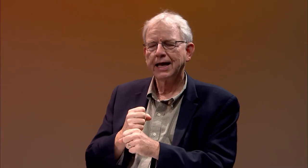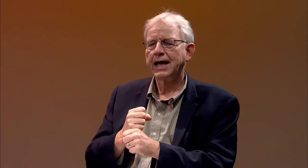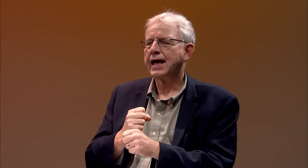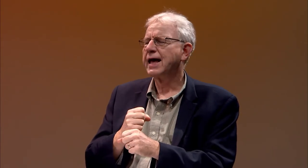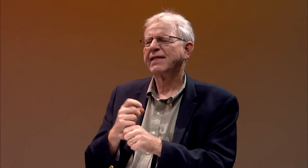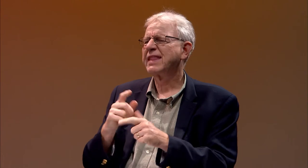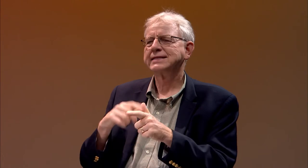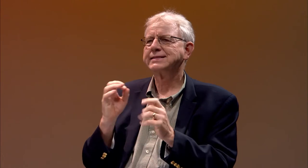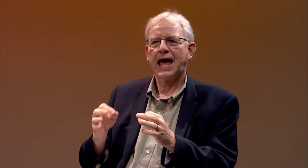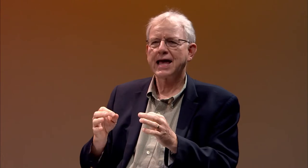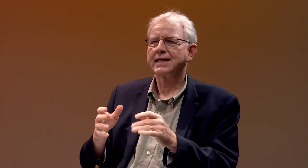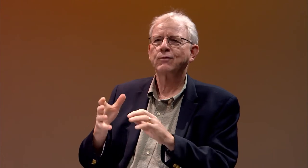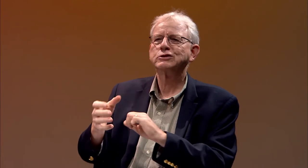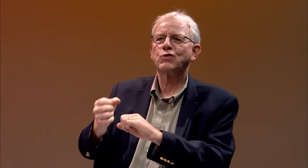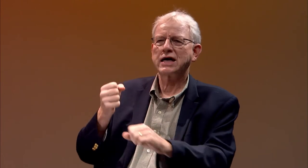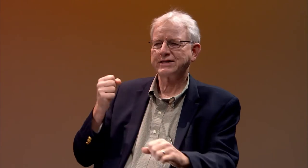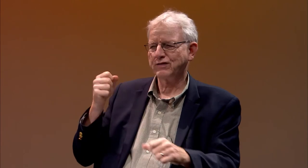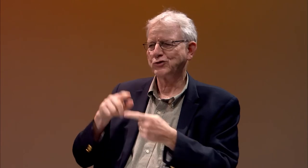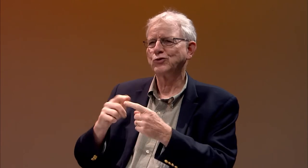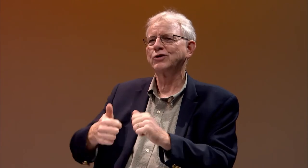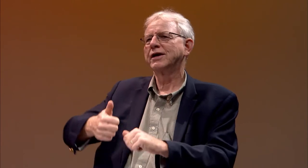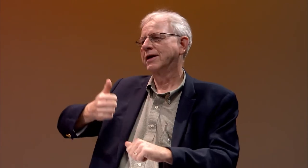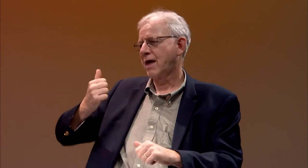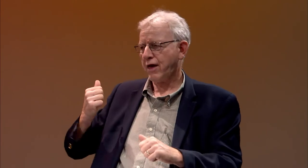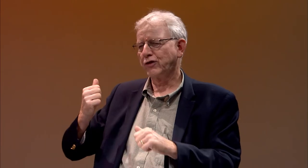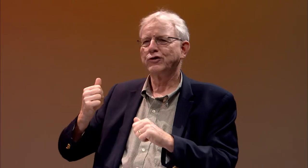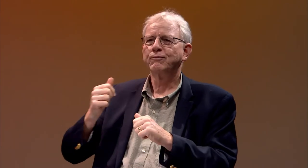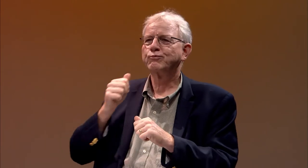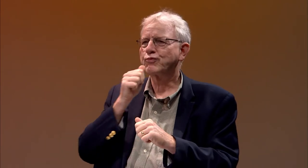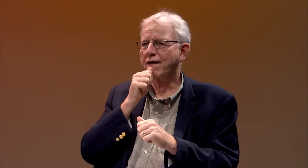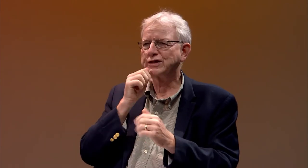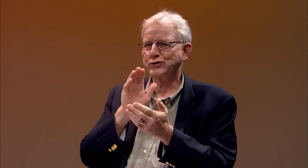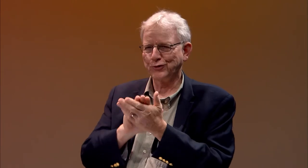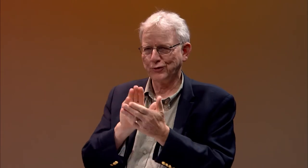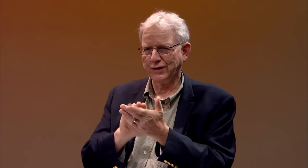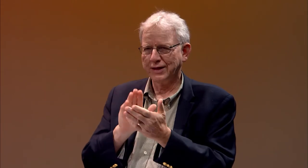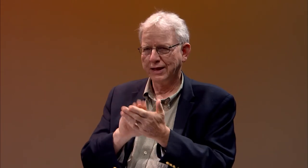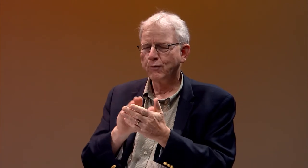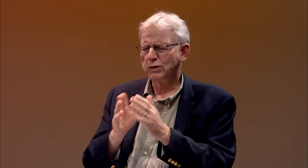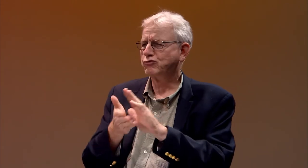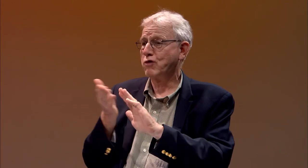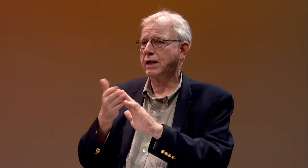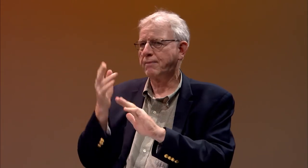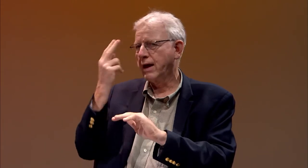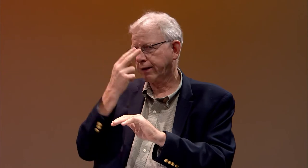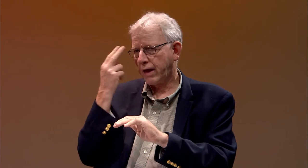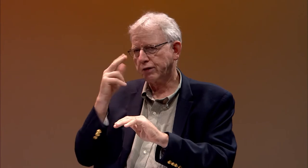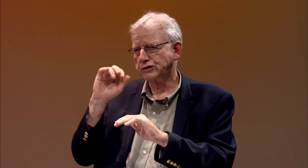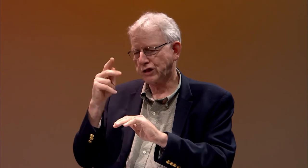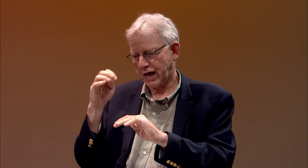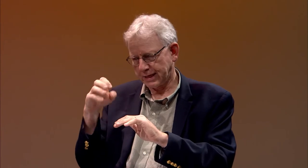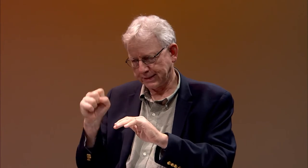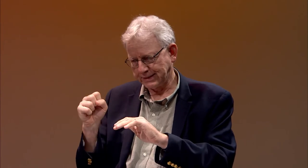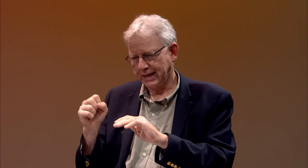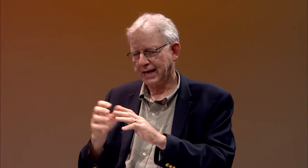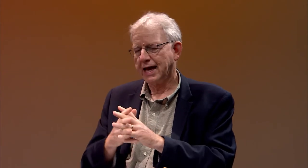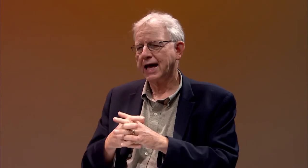For two years in public school. Then, they decided to take me out and put me in another private school